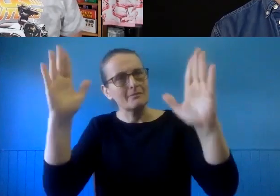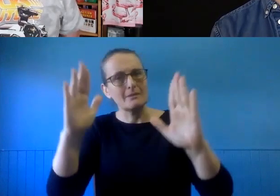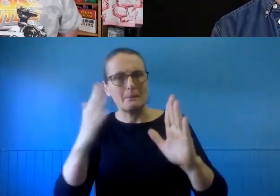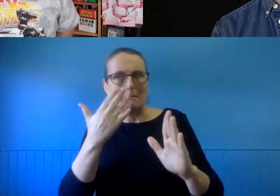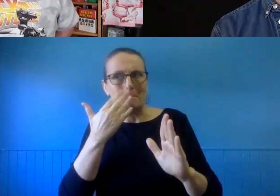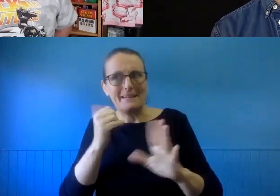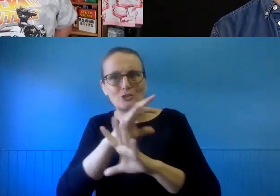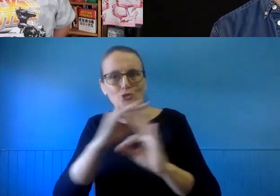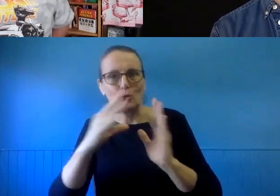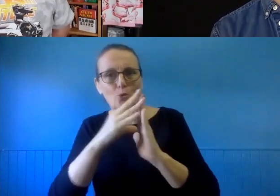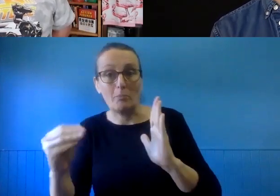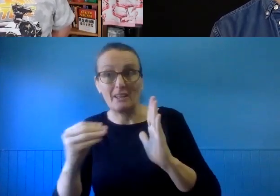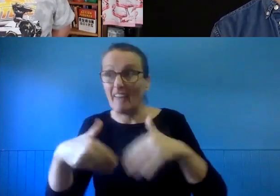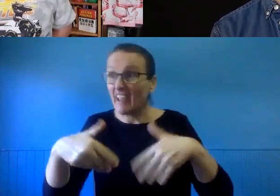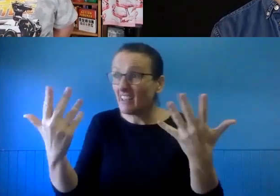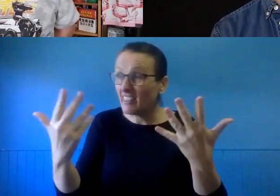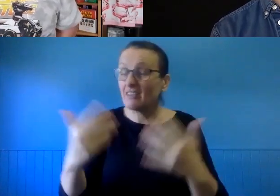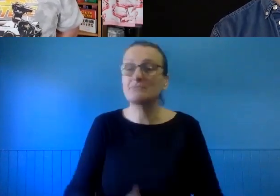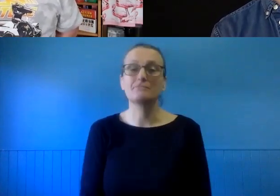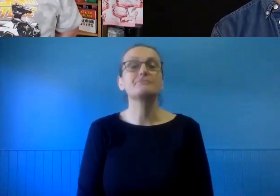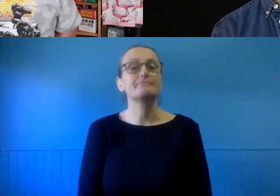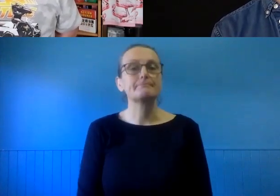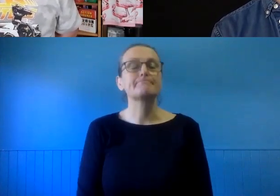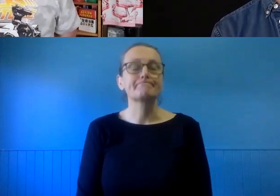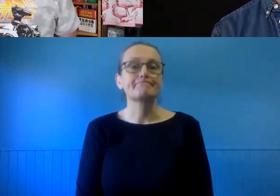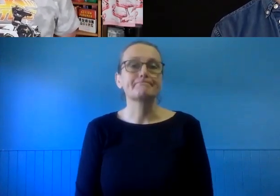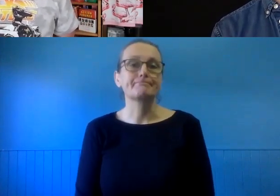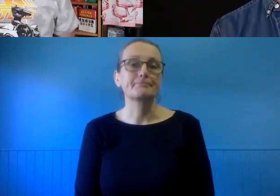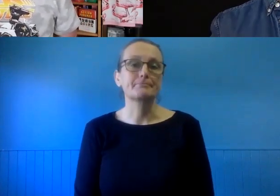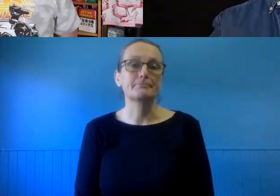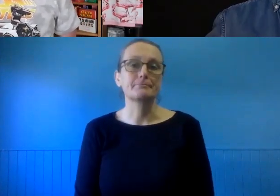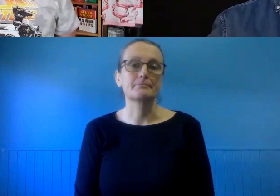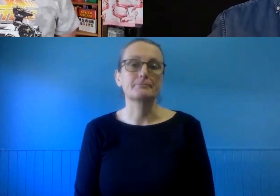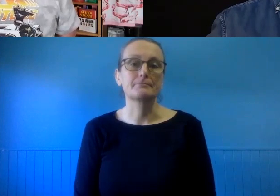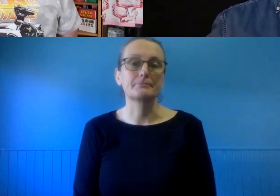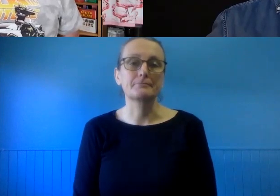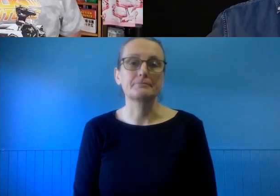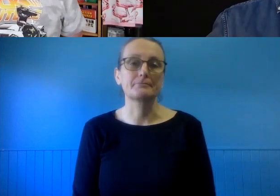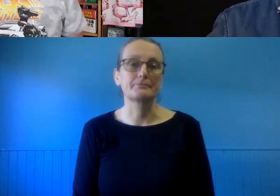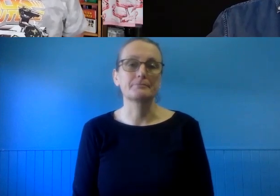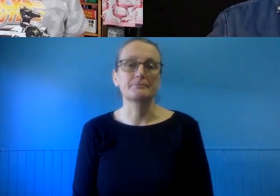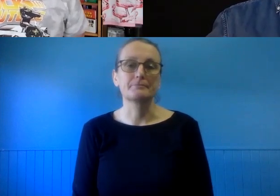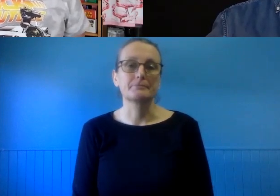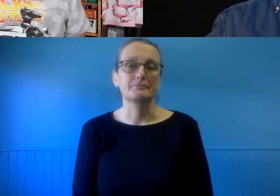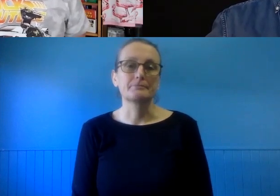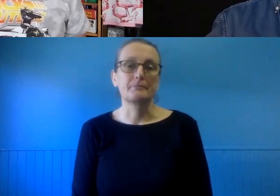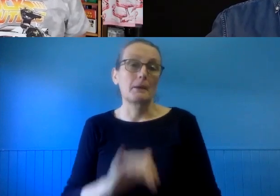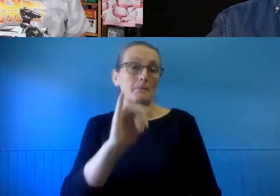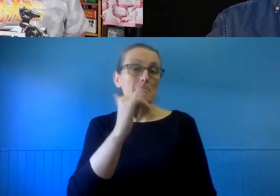prevention?" Is there some sort of... >> ELLIOTT BLEDSOE: OK. Yeah. Look, the whole question around things like the use of metadata,